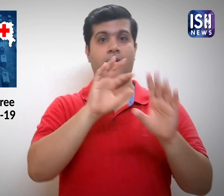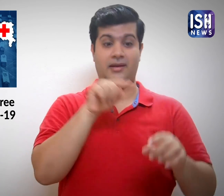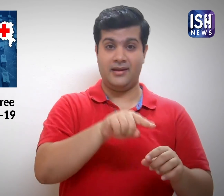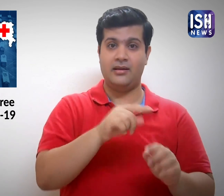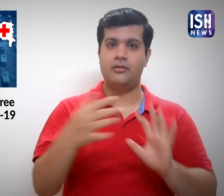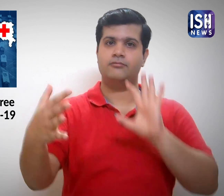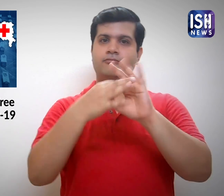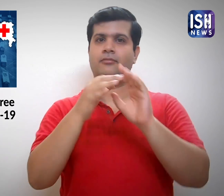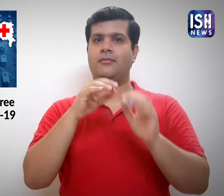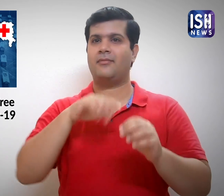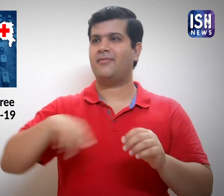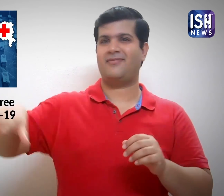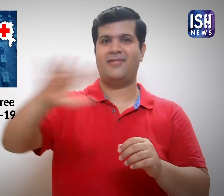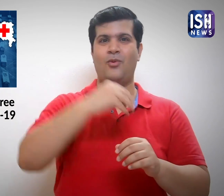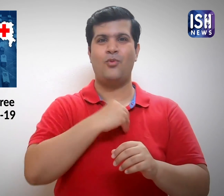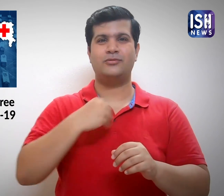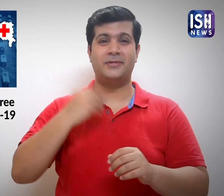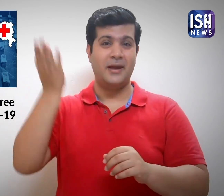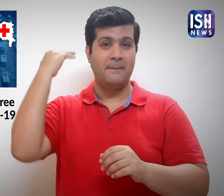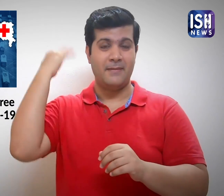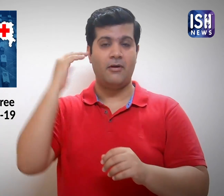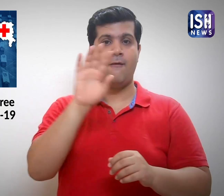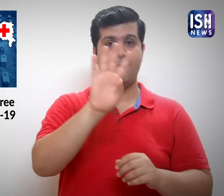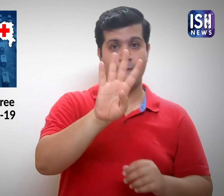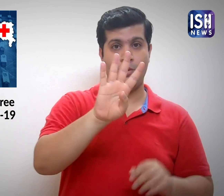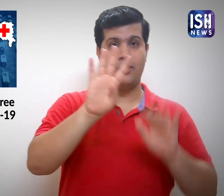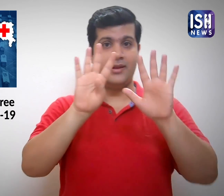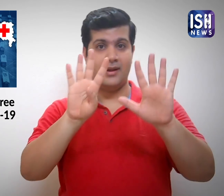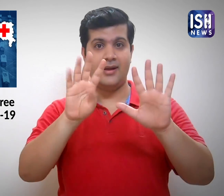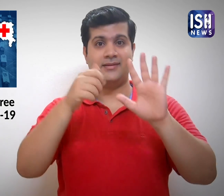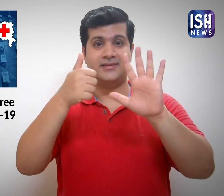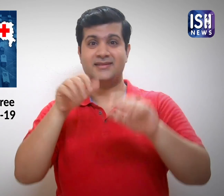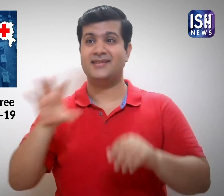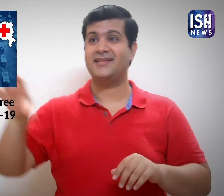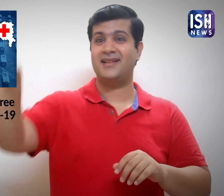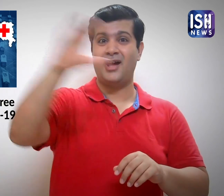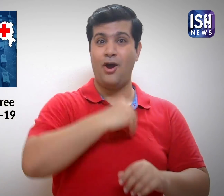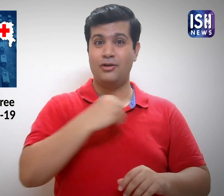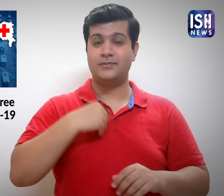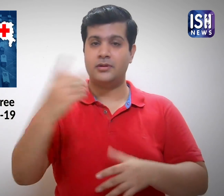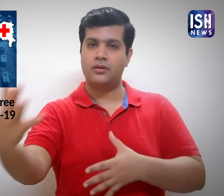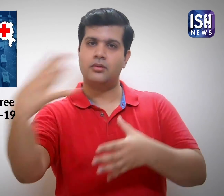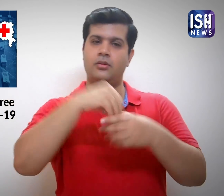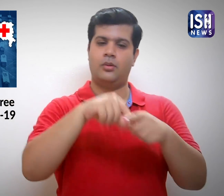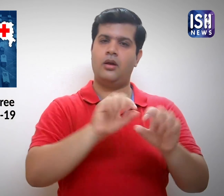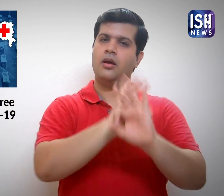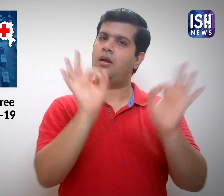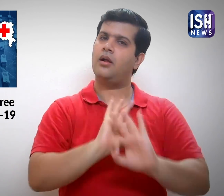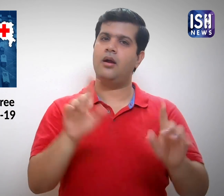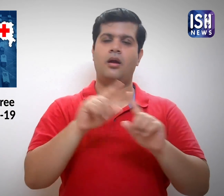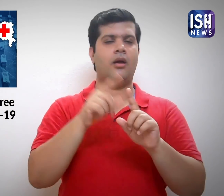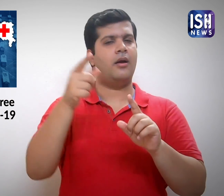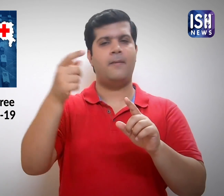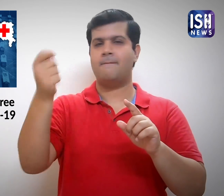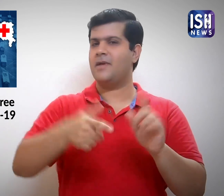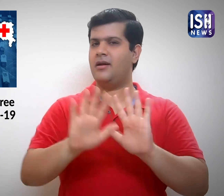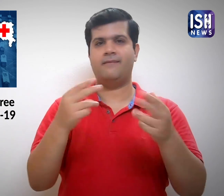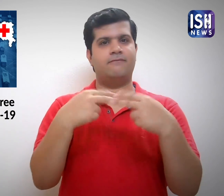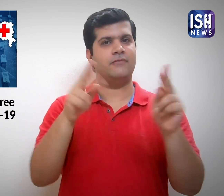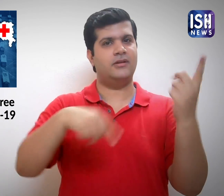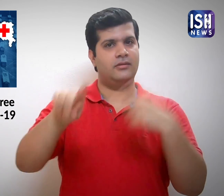There were earlier 496 hospitals in the scheme